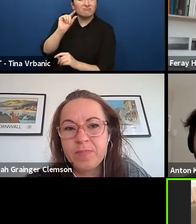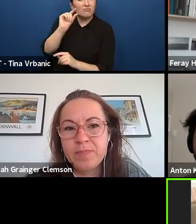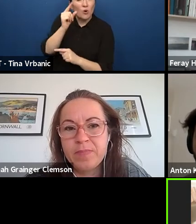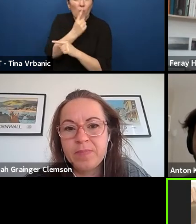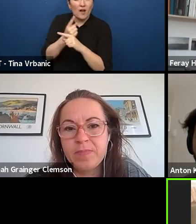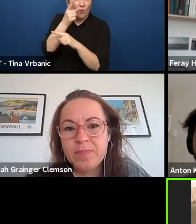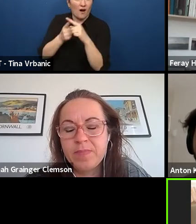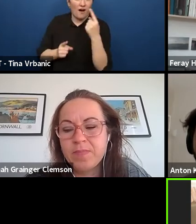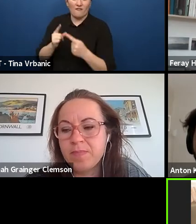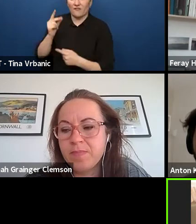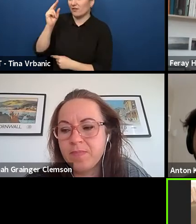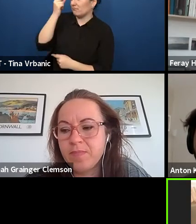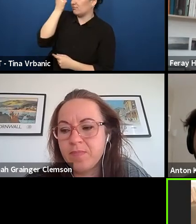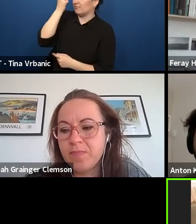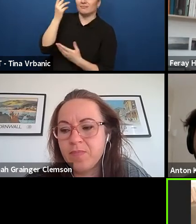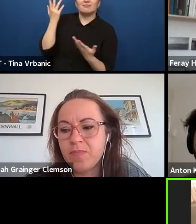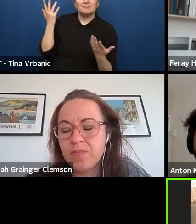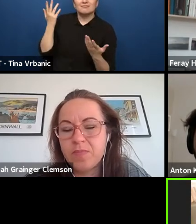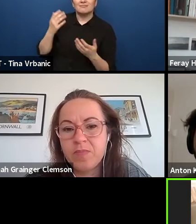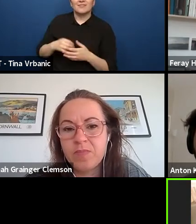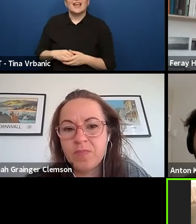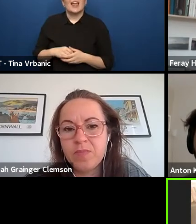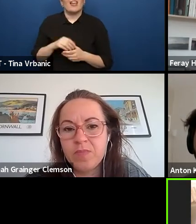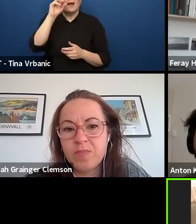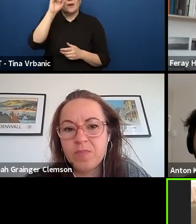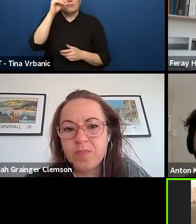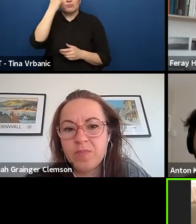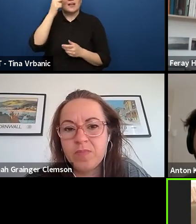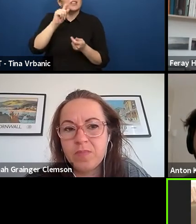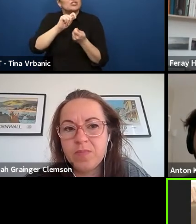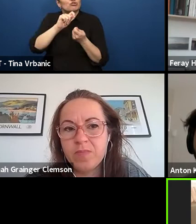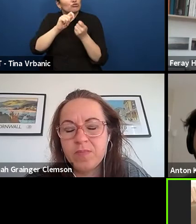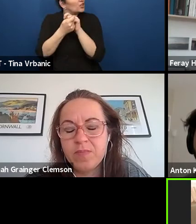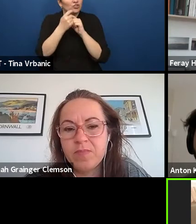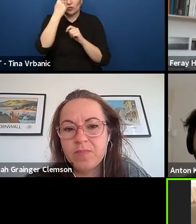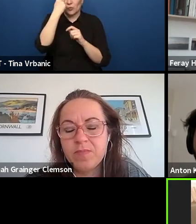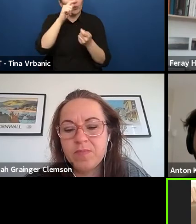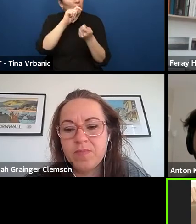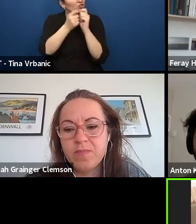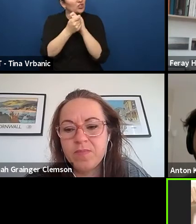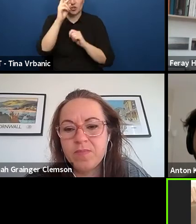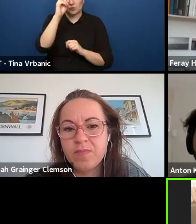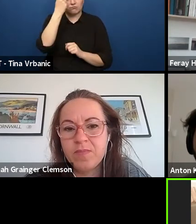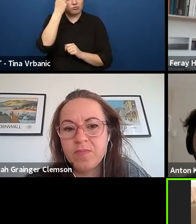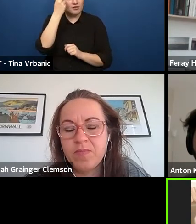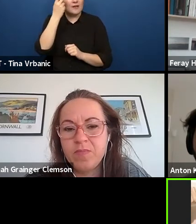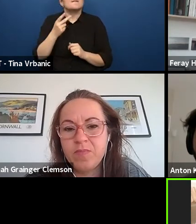and this changement, this is the turning point that we need to look at in this moment.